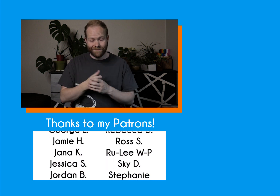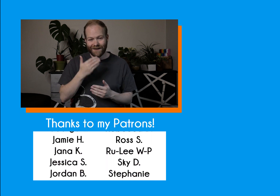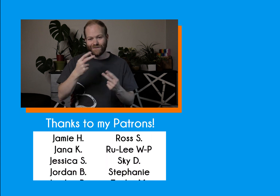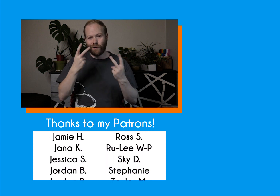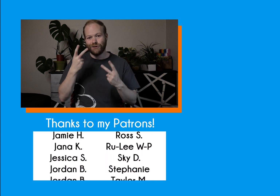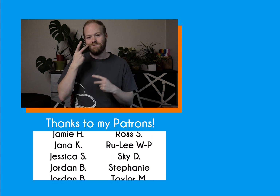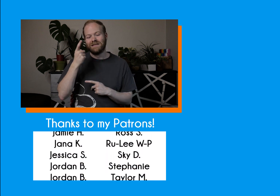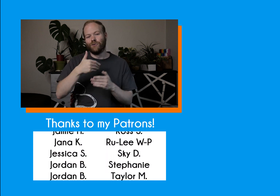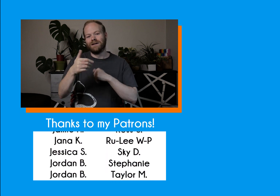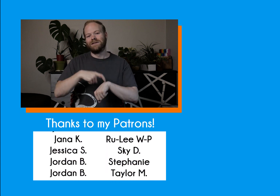Thanks for watching, see you next time.